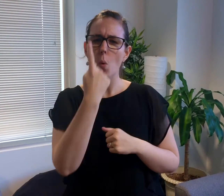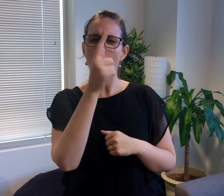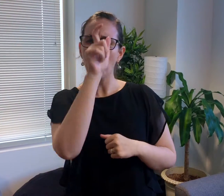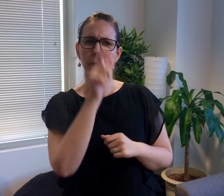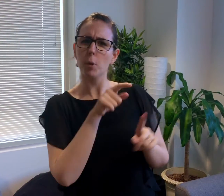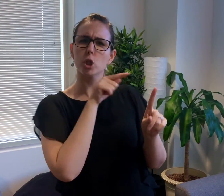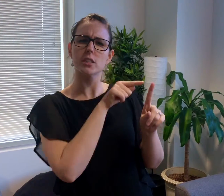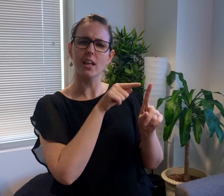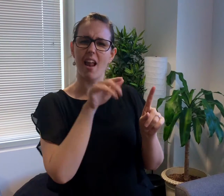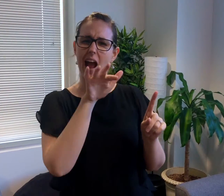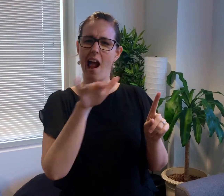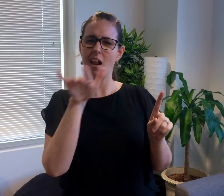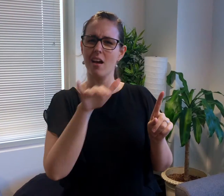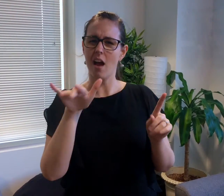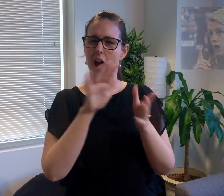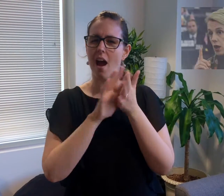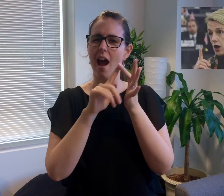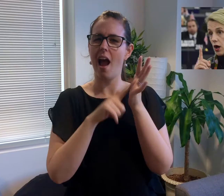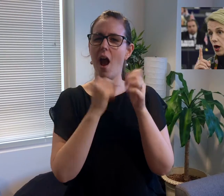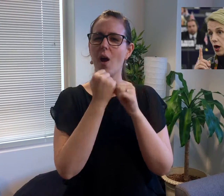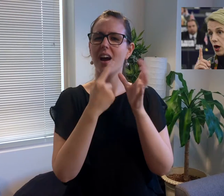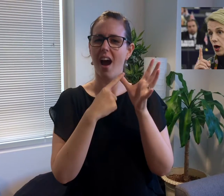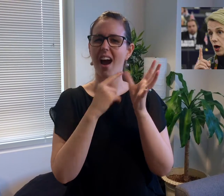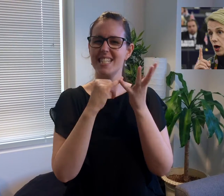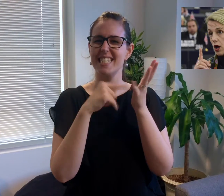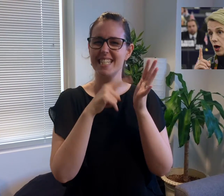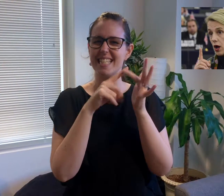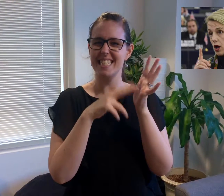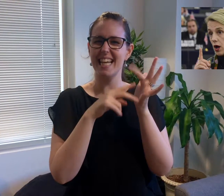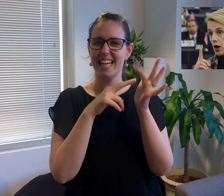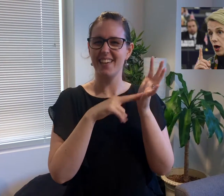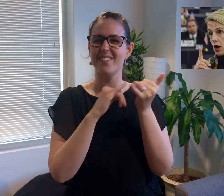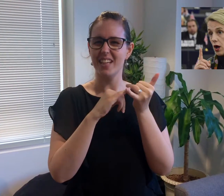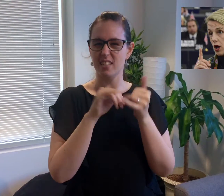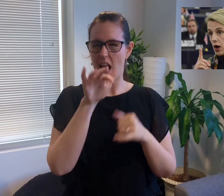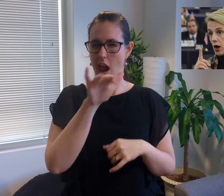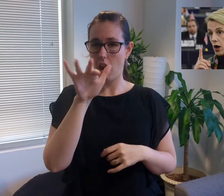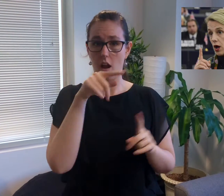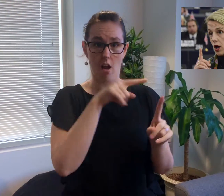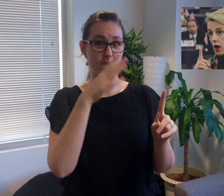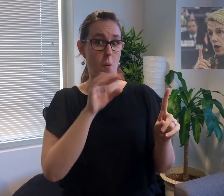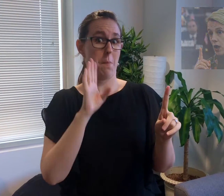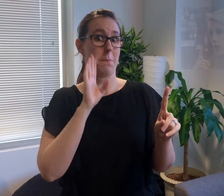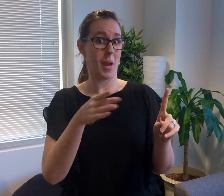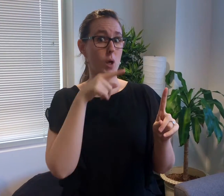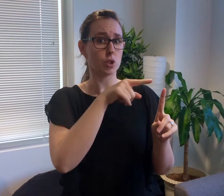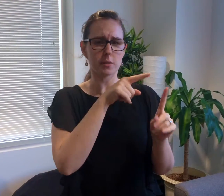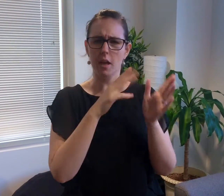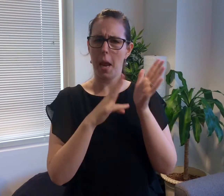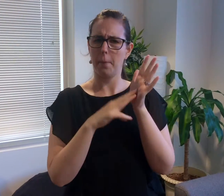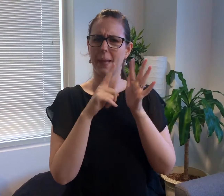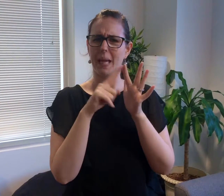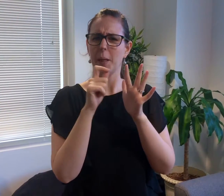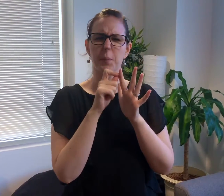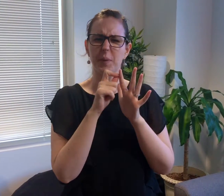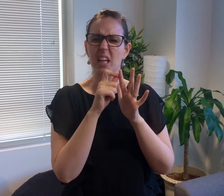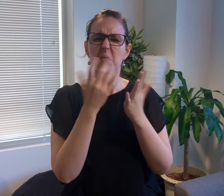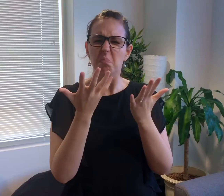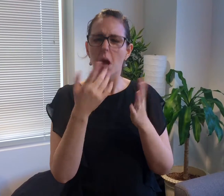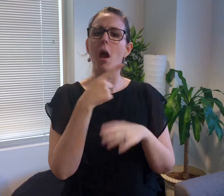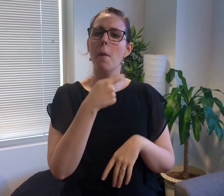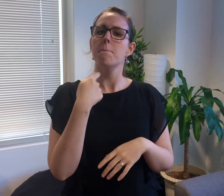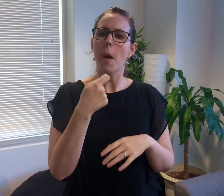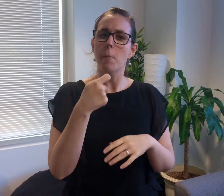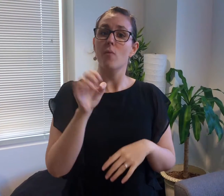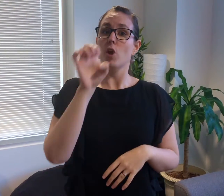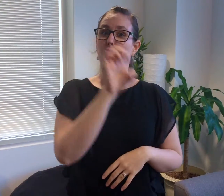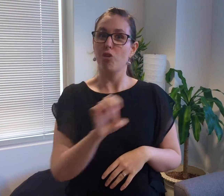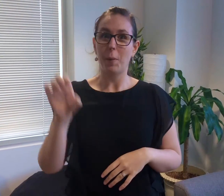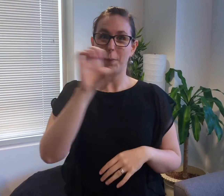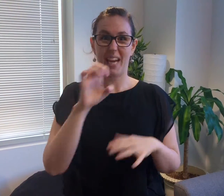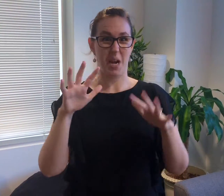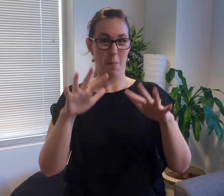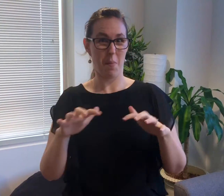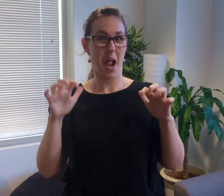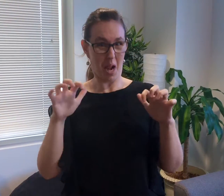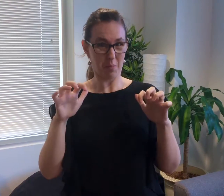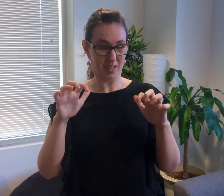Helga Stevens is from Belgium and is a Member of European Parliament (MEP).